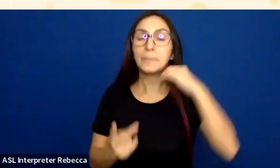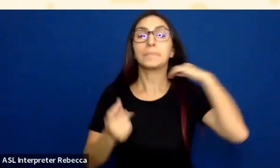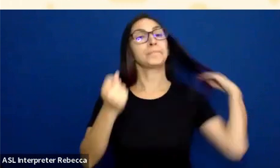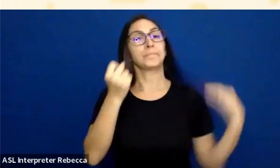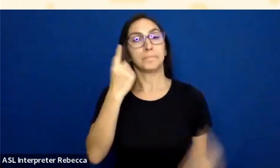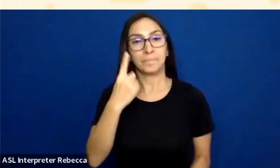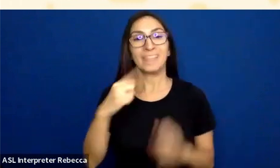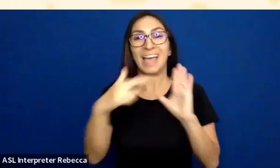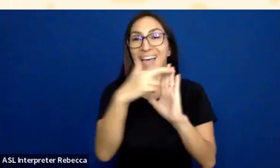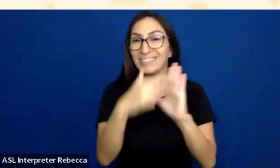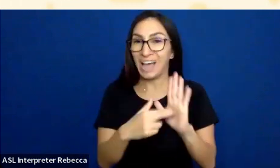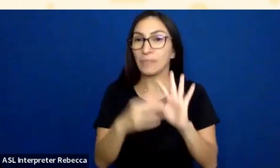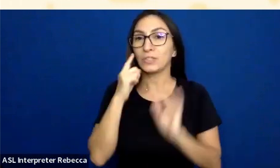in the Web Content Accessibility Guidelines,